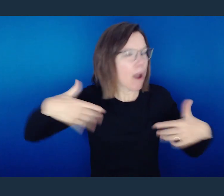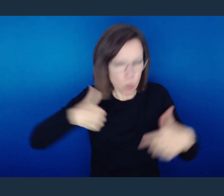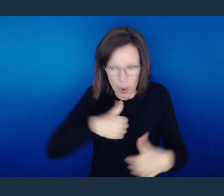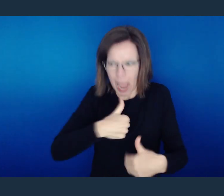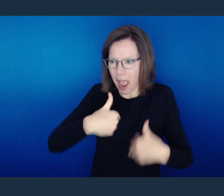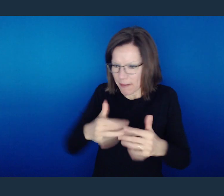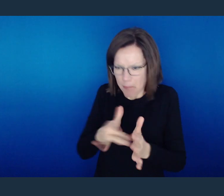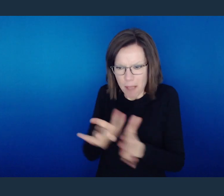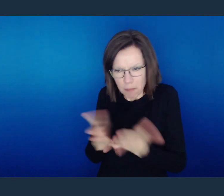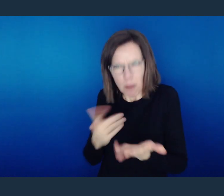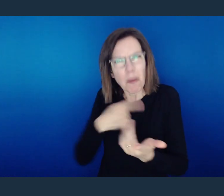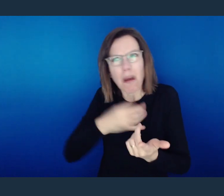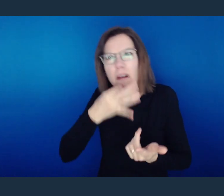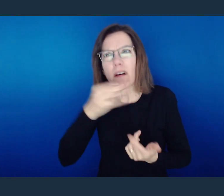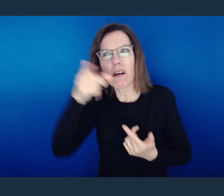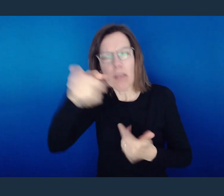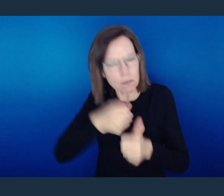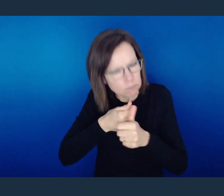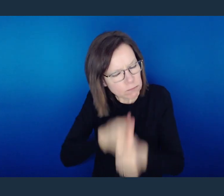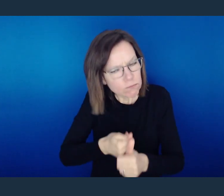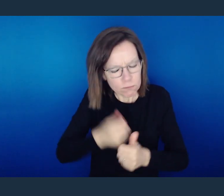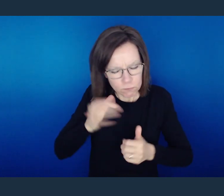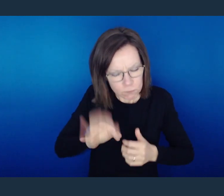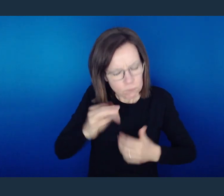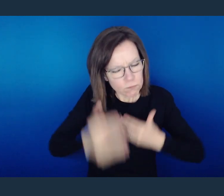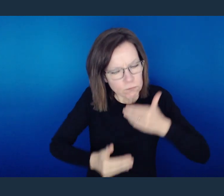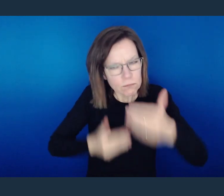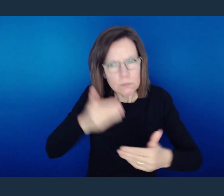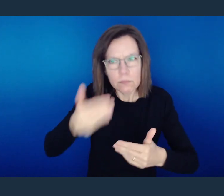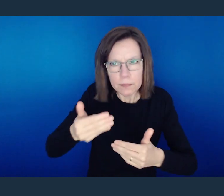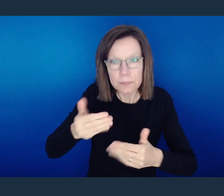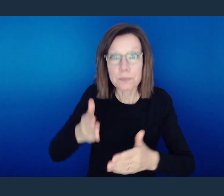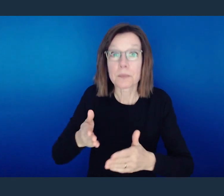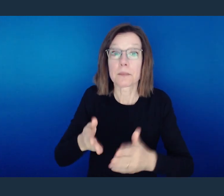in our ability to have the word of God, they're functioning according to the word of God.